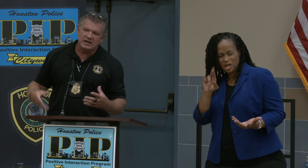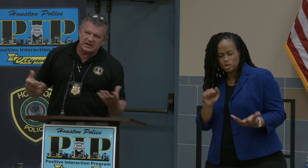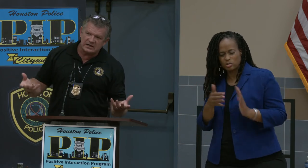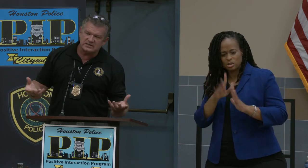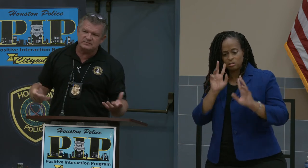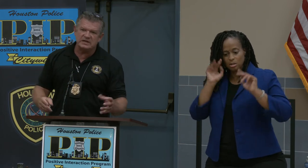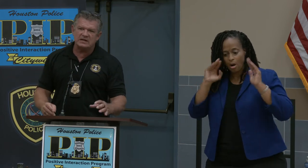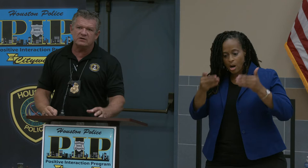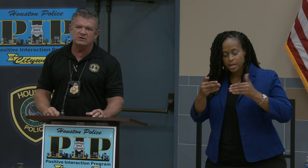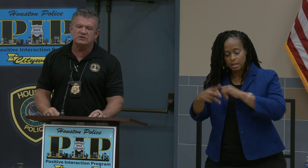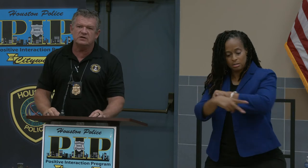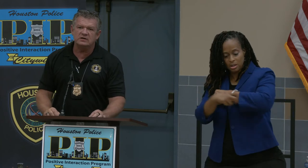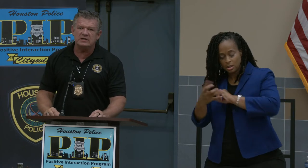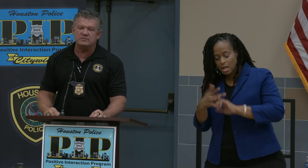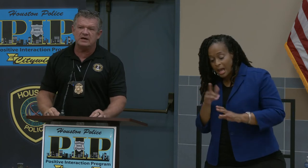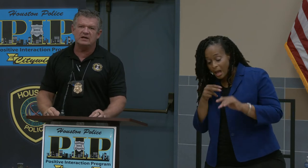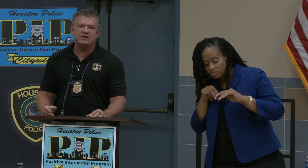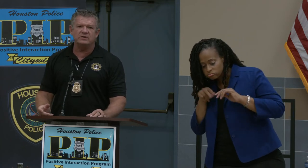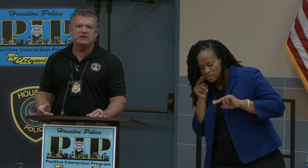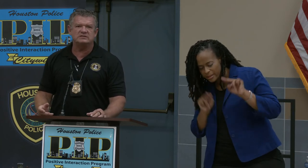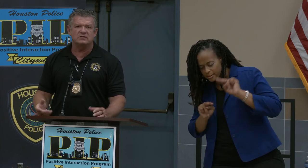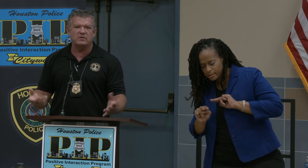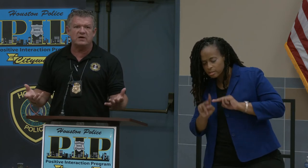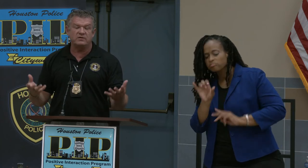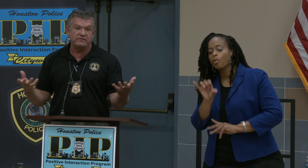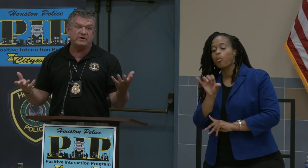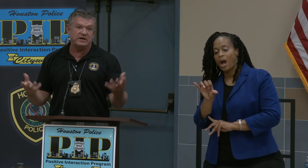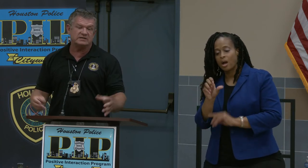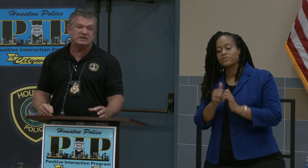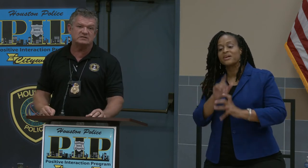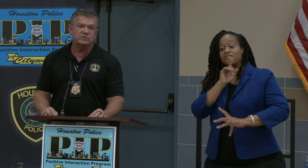I kind of just bent down and looked underneath and I realized, wow, they are very accessible